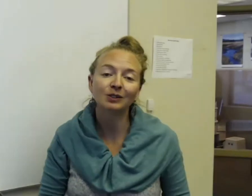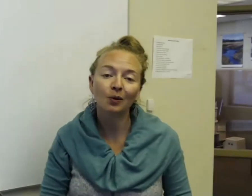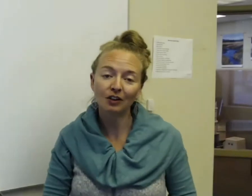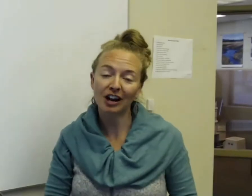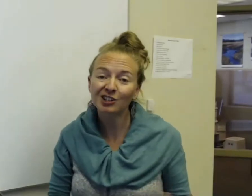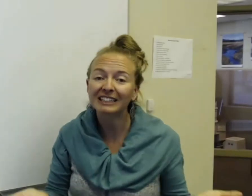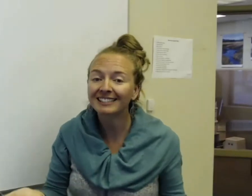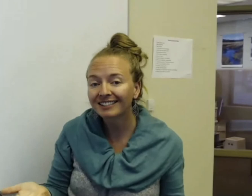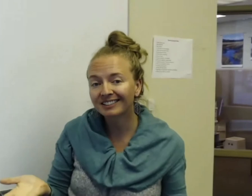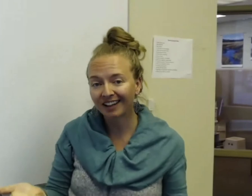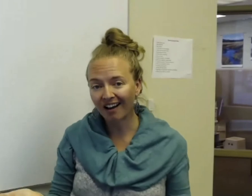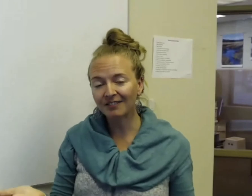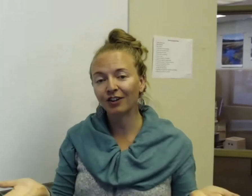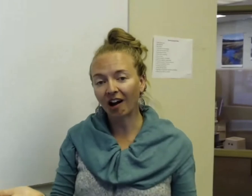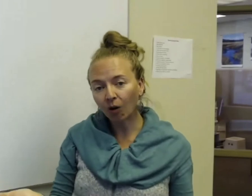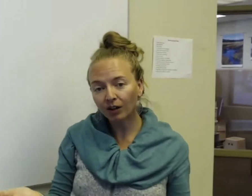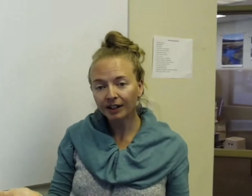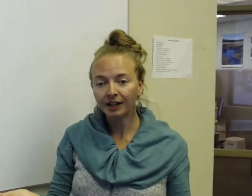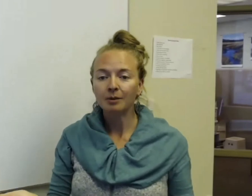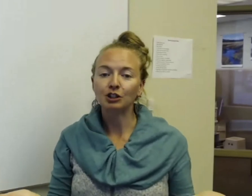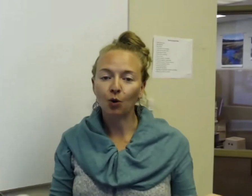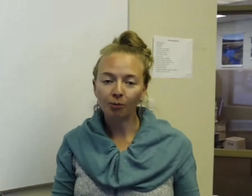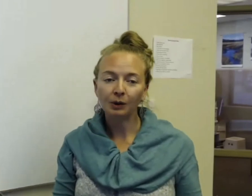So there actually isn't a sign for elk, but normally